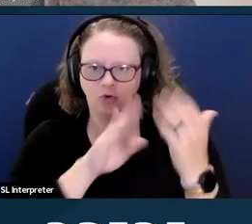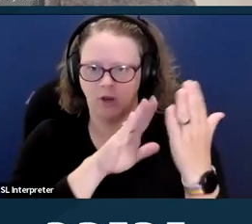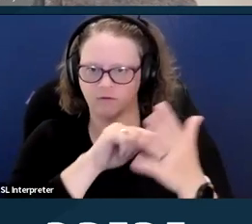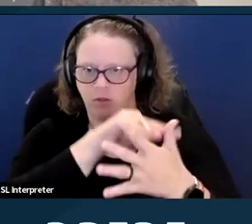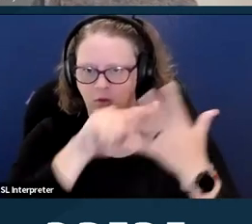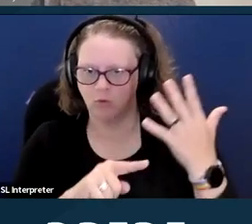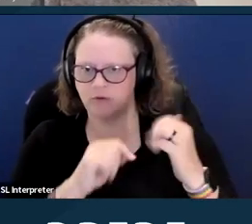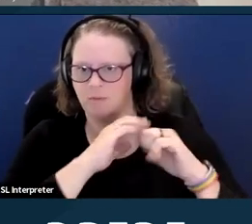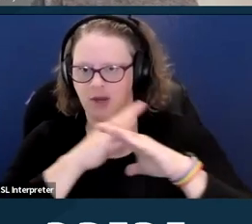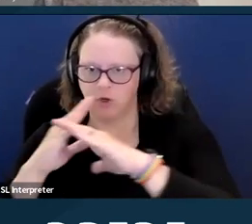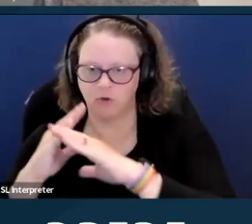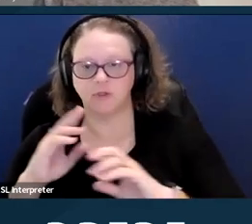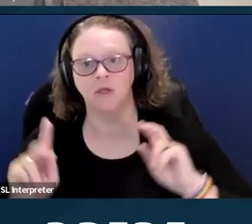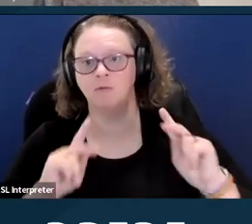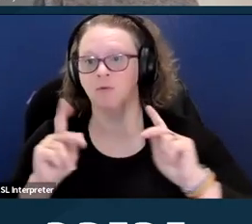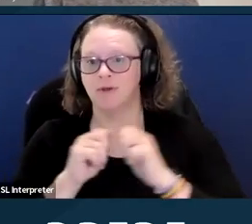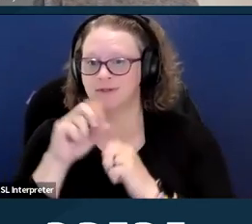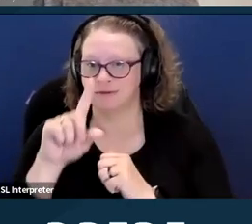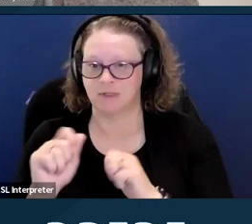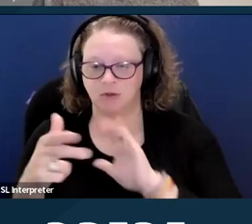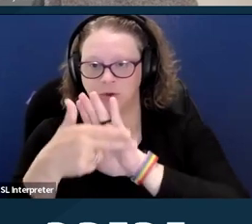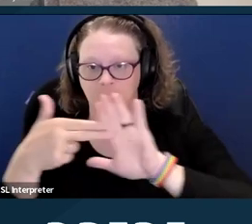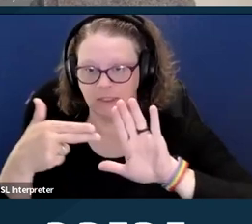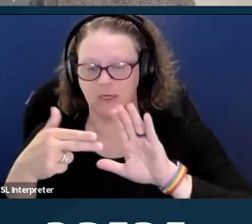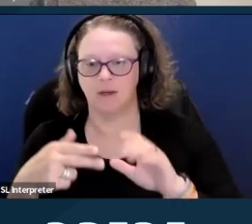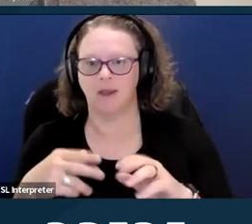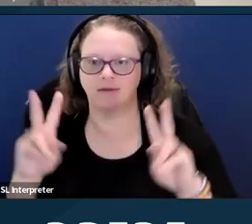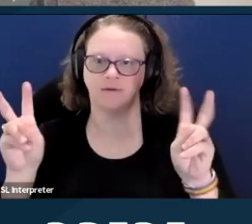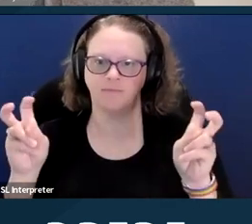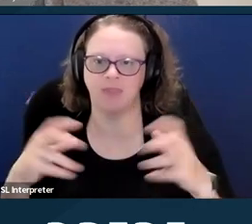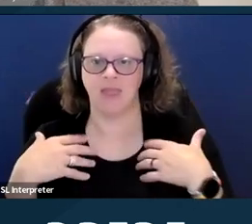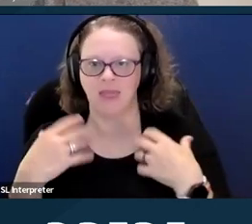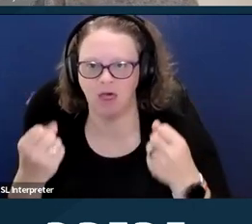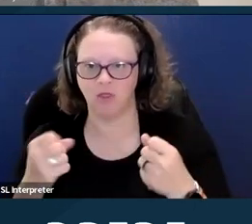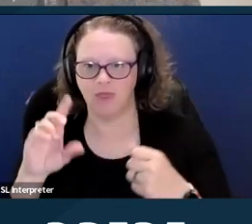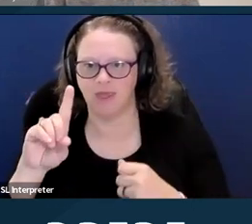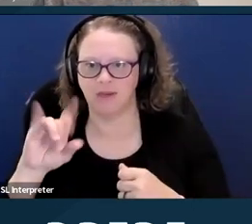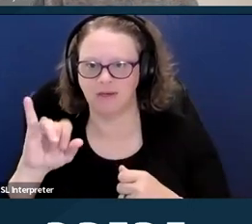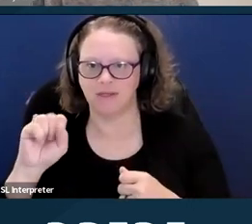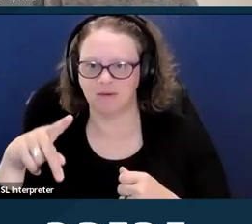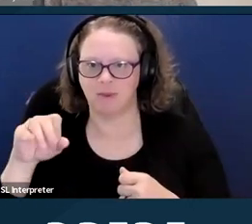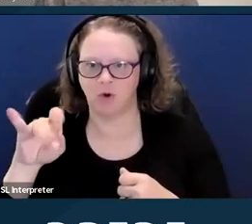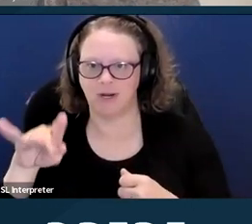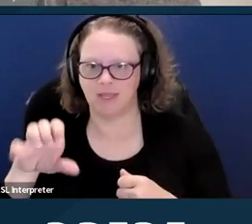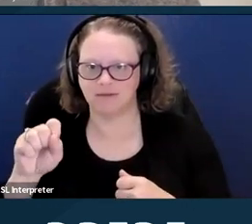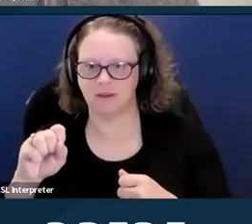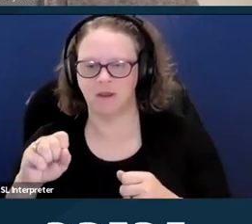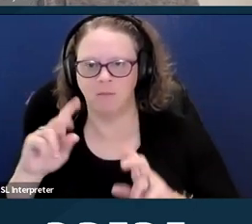And people with disabilities were designated as a health disparities population very recently in 2023.